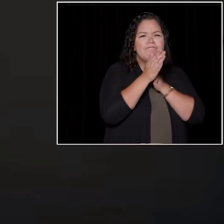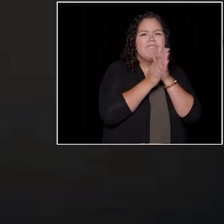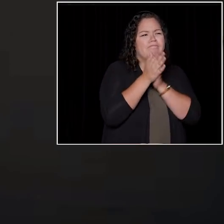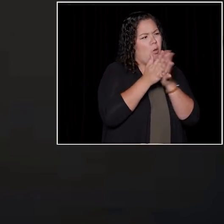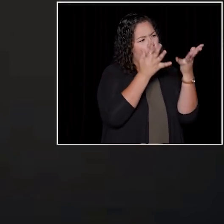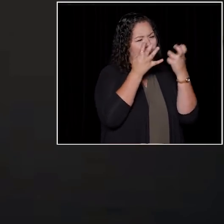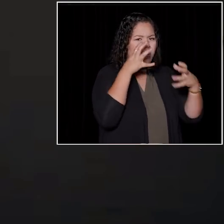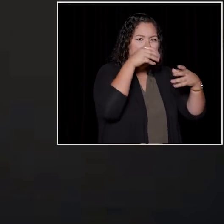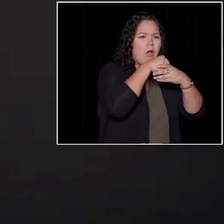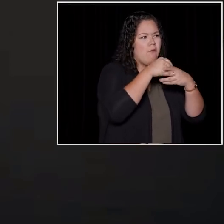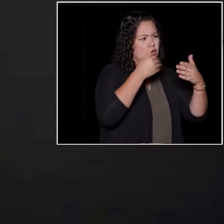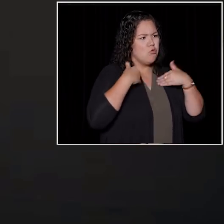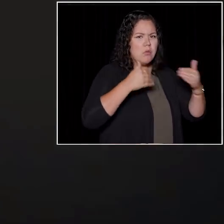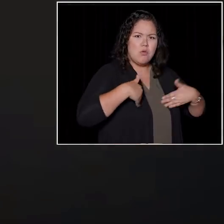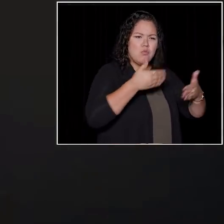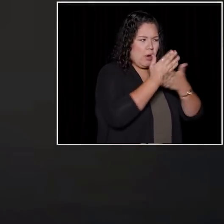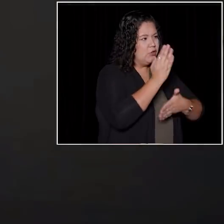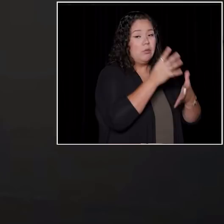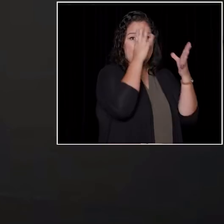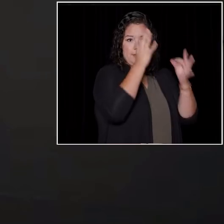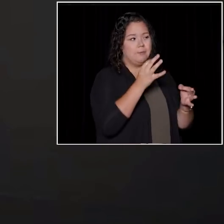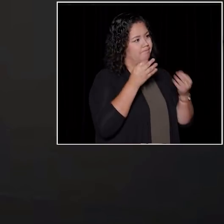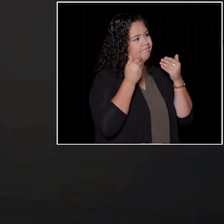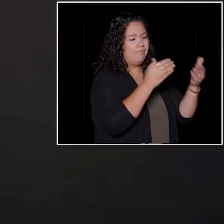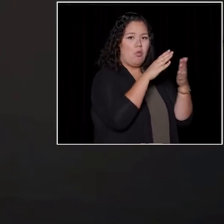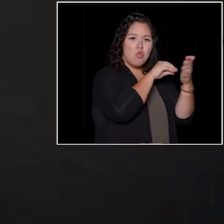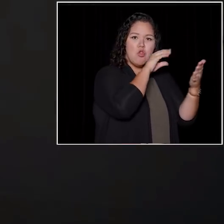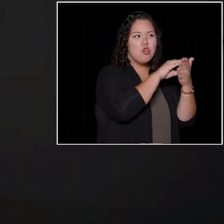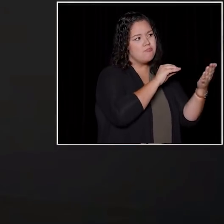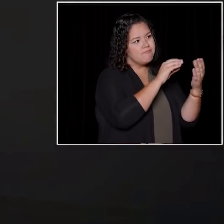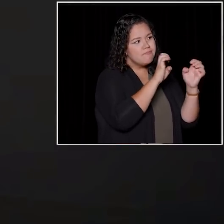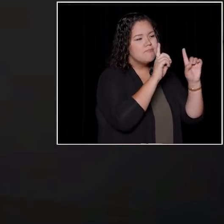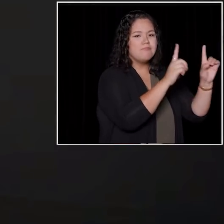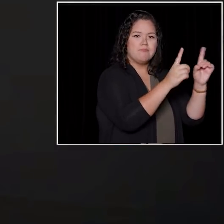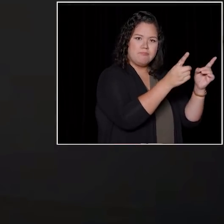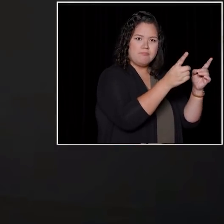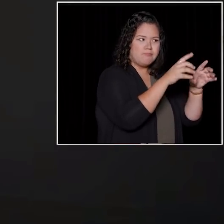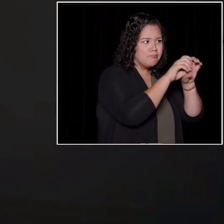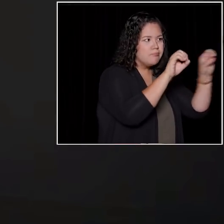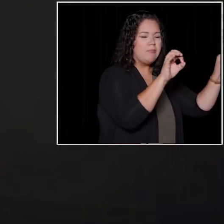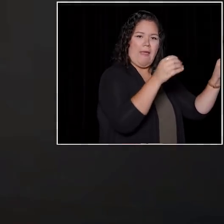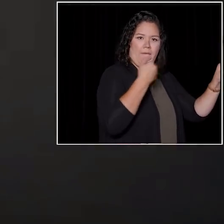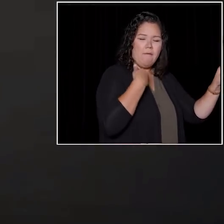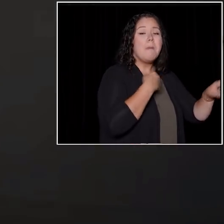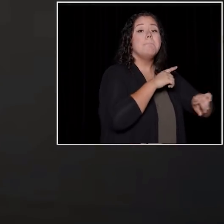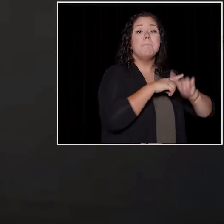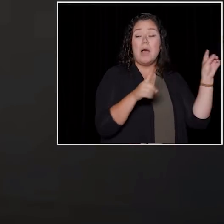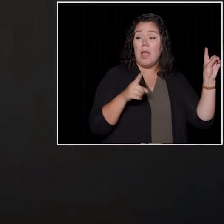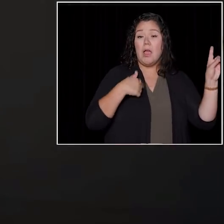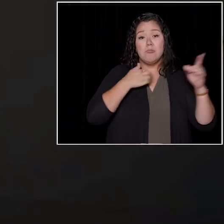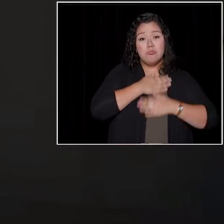And so, I pursued that and got my education in that. But I also did film classes